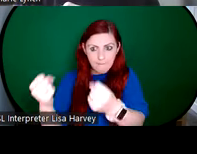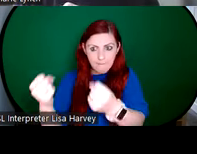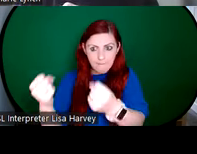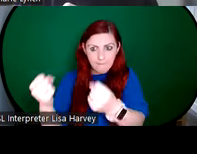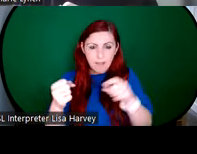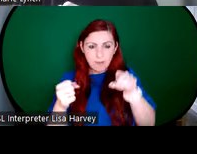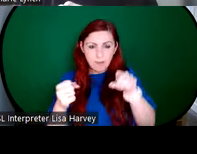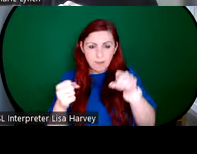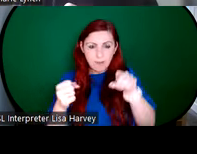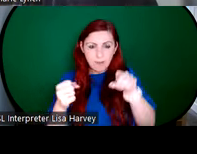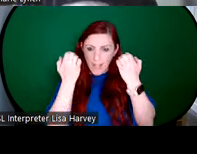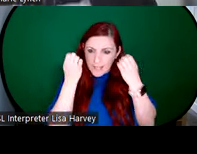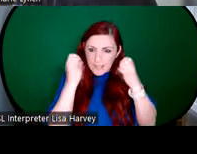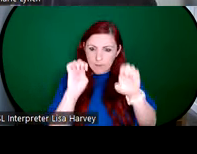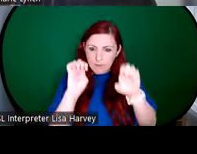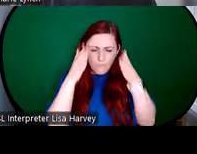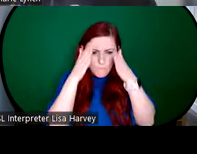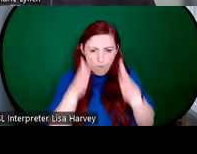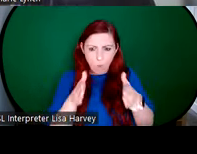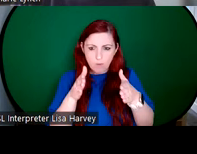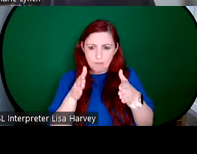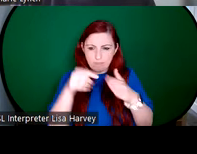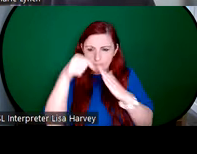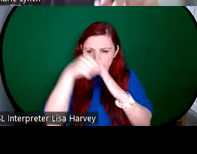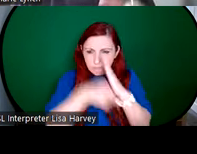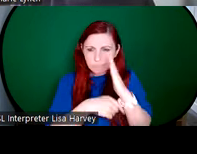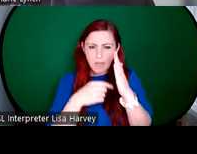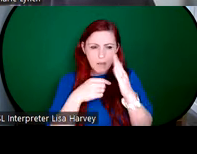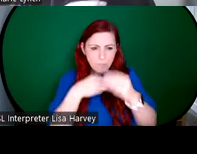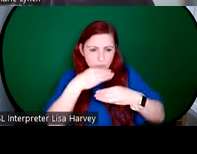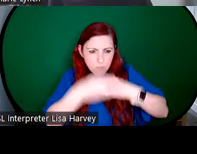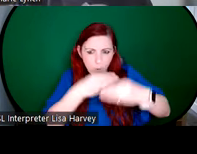exhibition really focuses and delves into the artistic processes, the creative